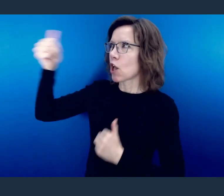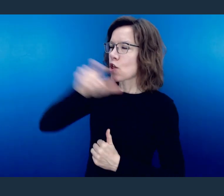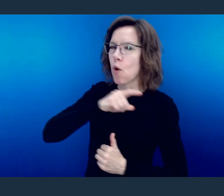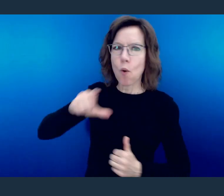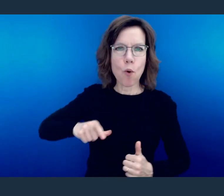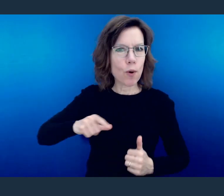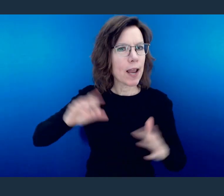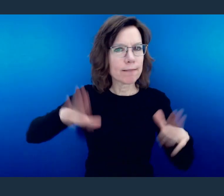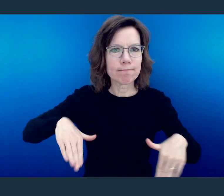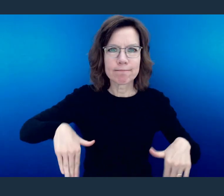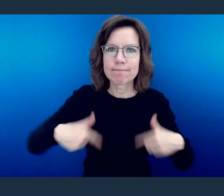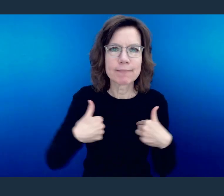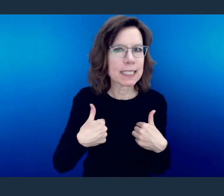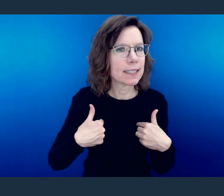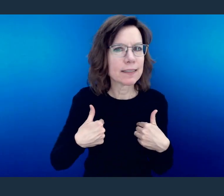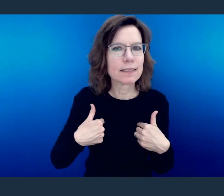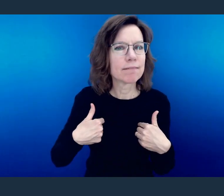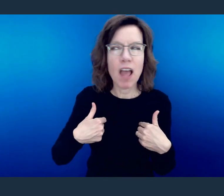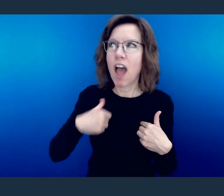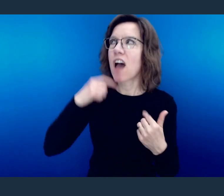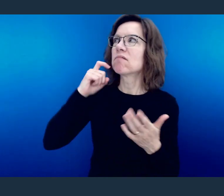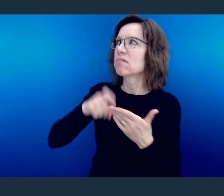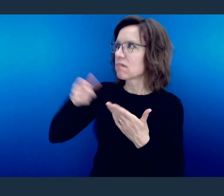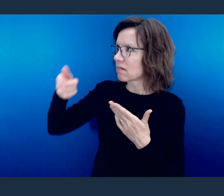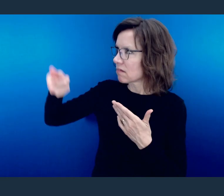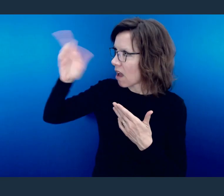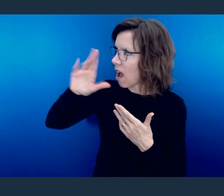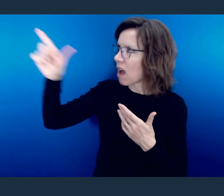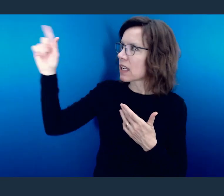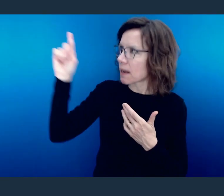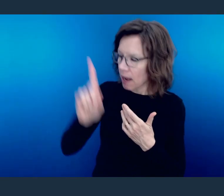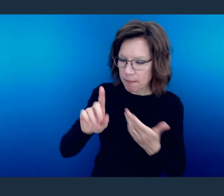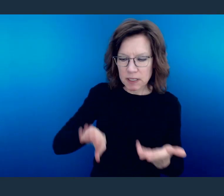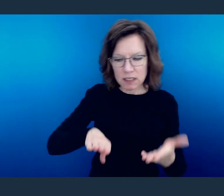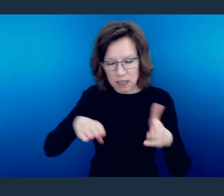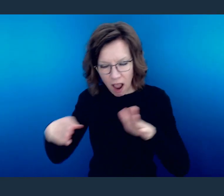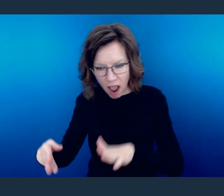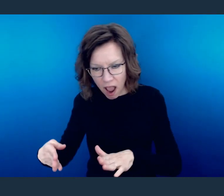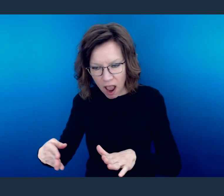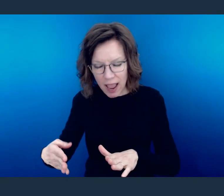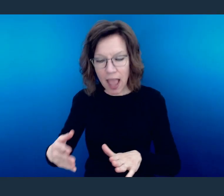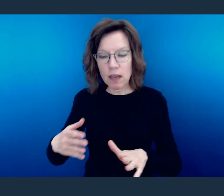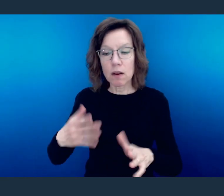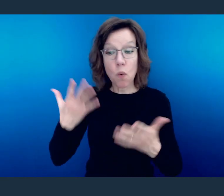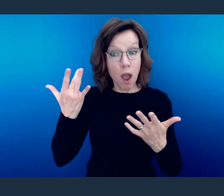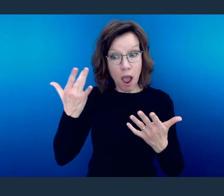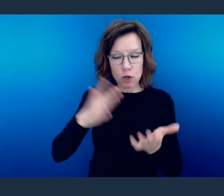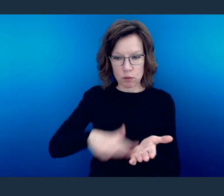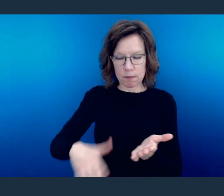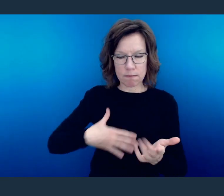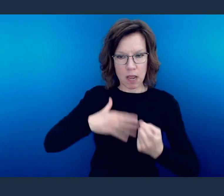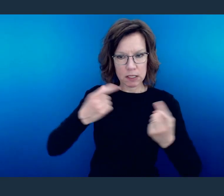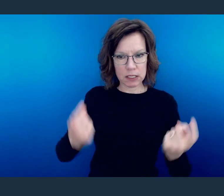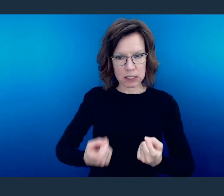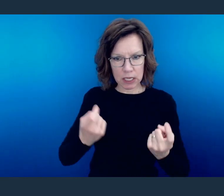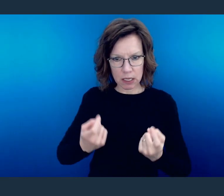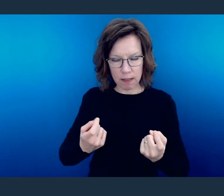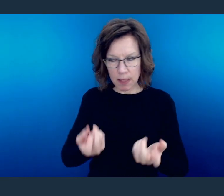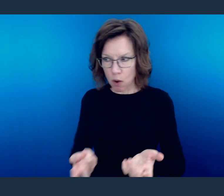I've never acknowledged that He died for my sins and He rose from the grave for me.